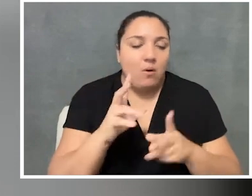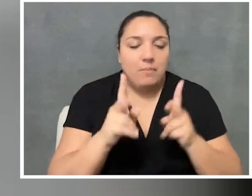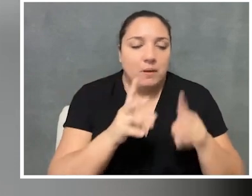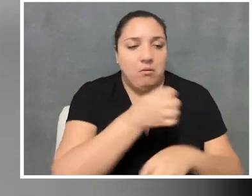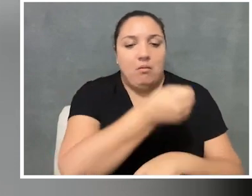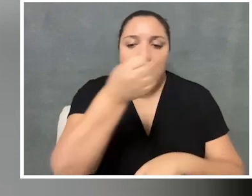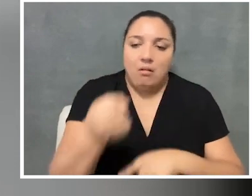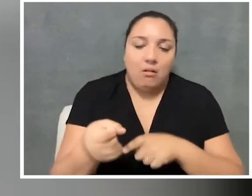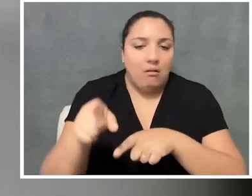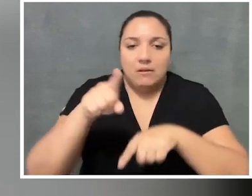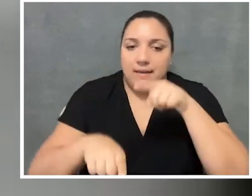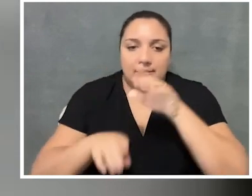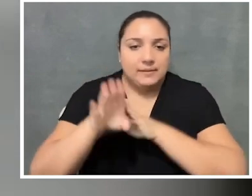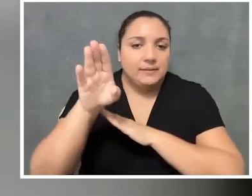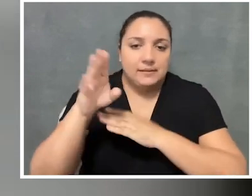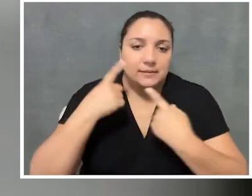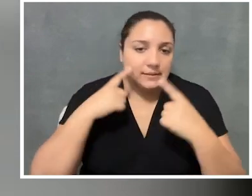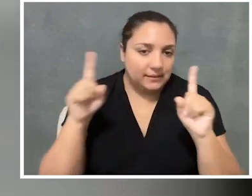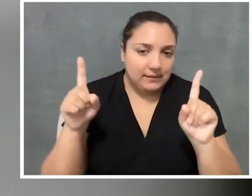place folks into an environment where they can't succeed.